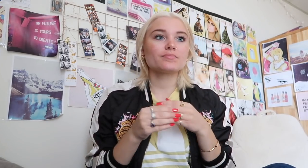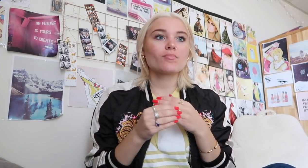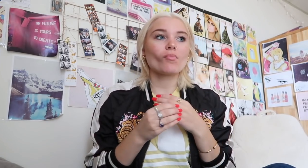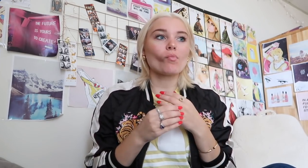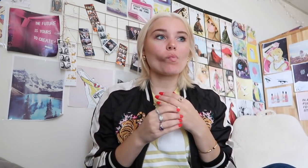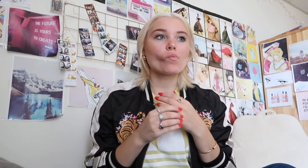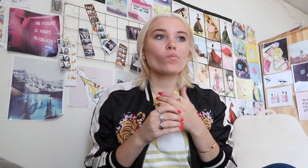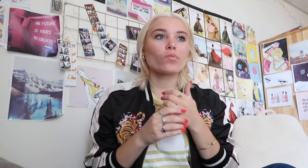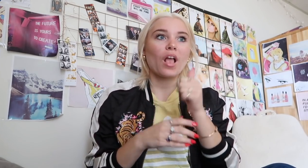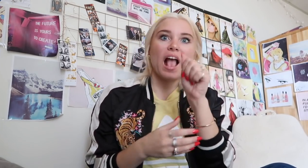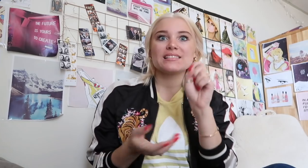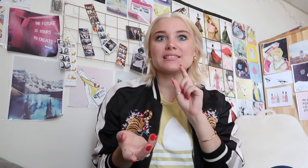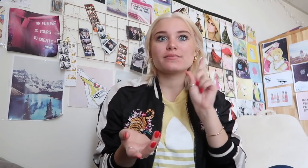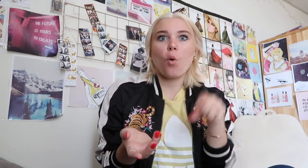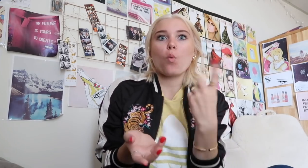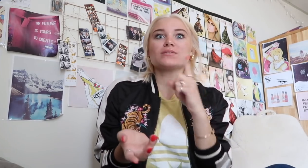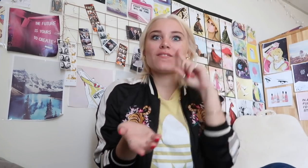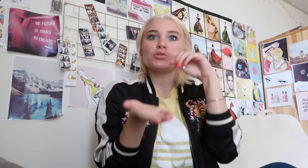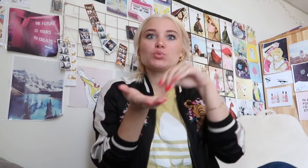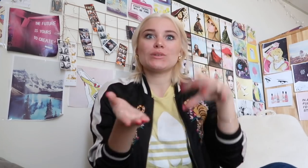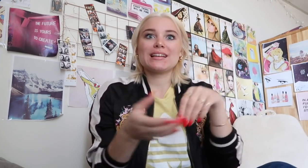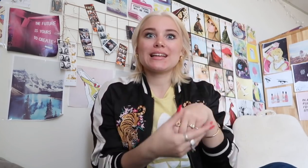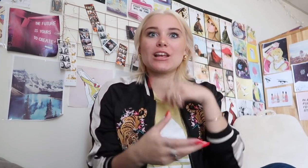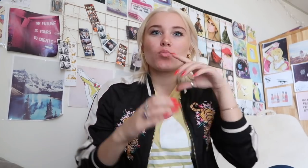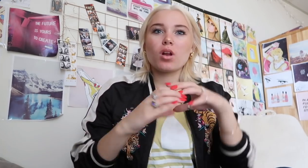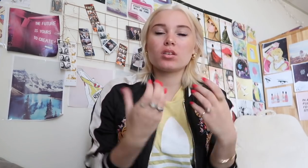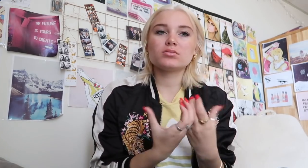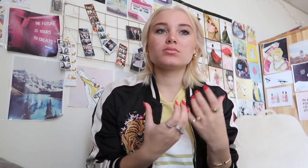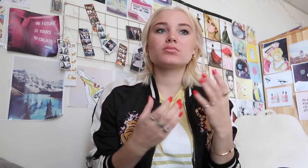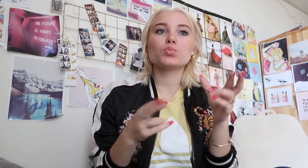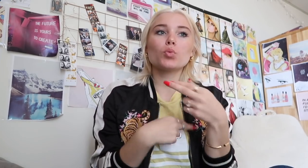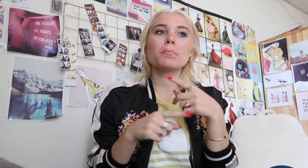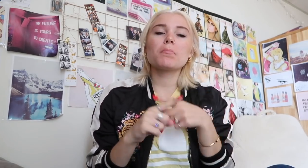as only deaf person in hearing classroom